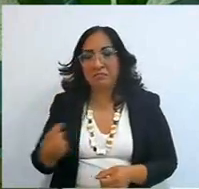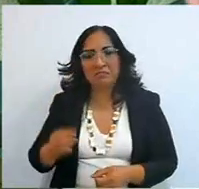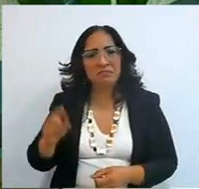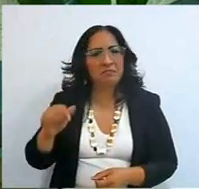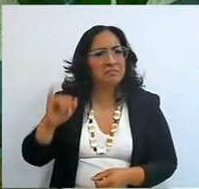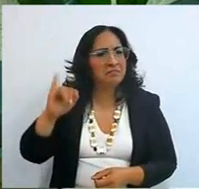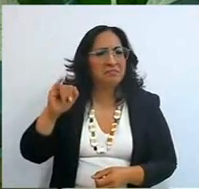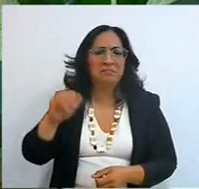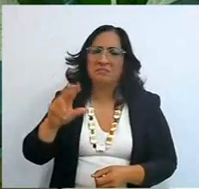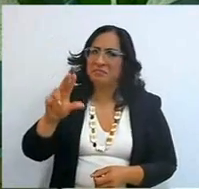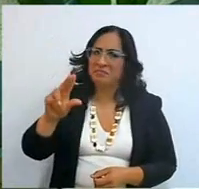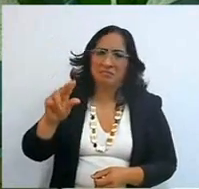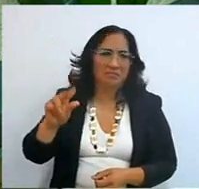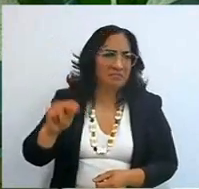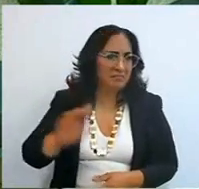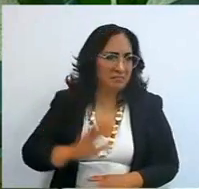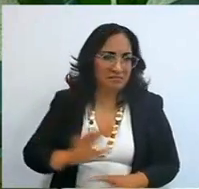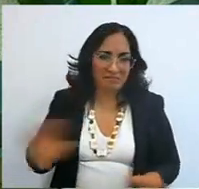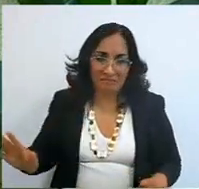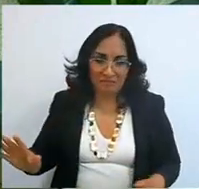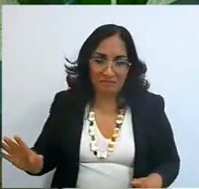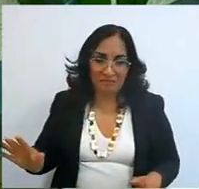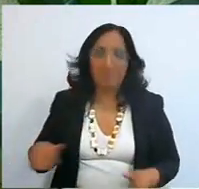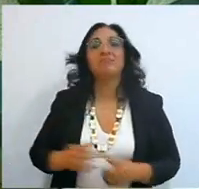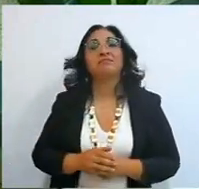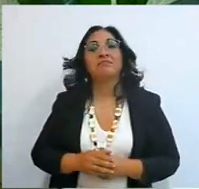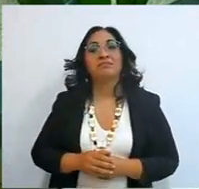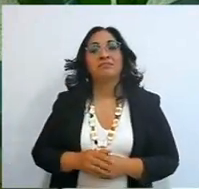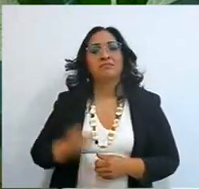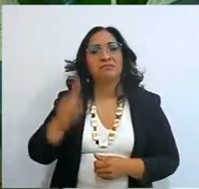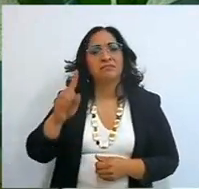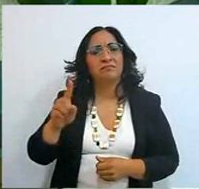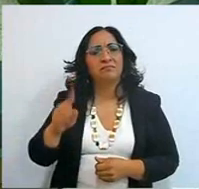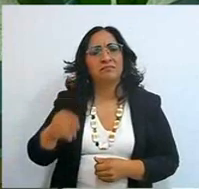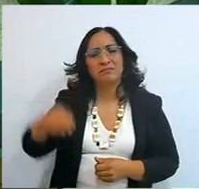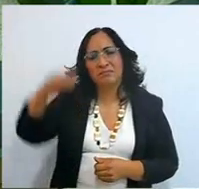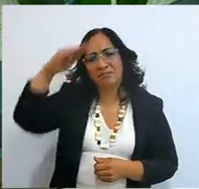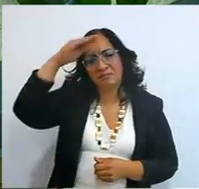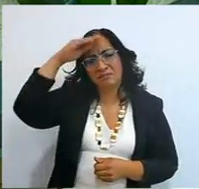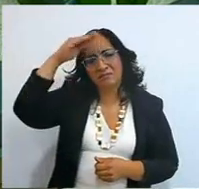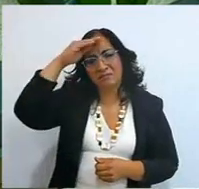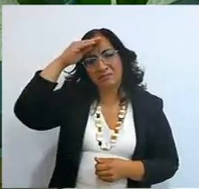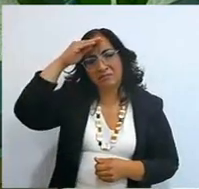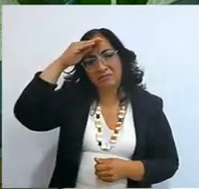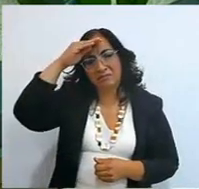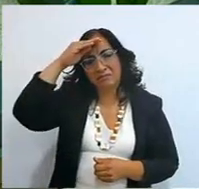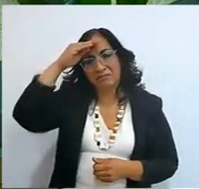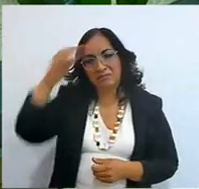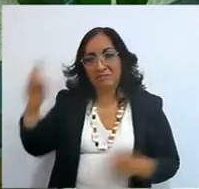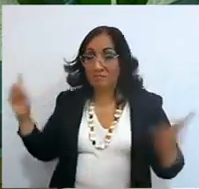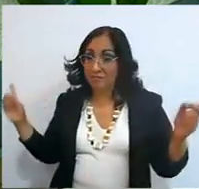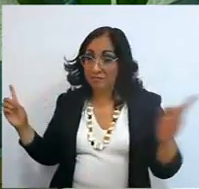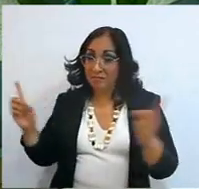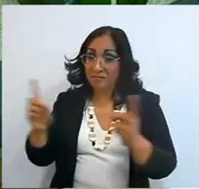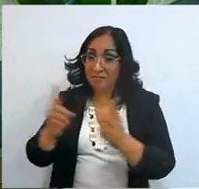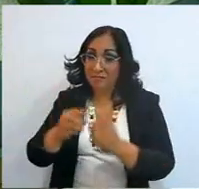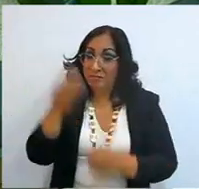I mean no, I didn't mean like this was, right? I mean, that's how I have the Bible, no, this is where my wisdom will come from,